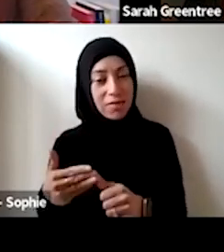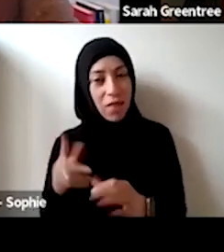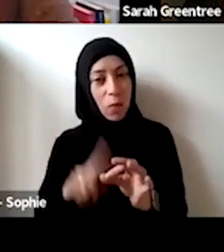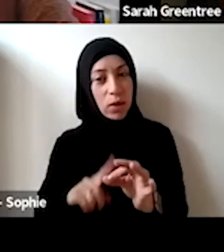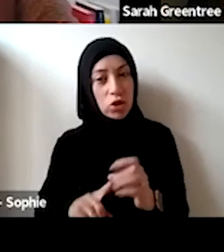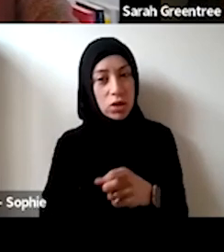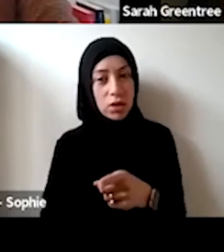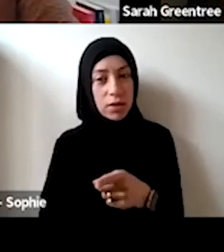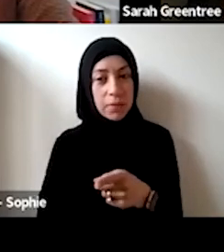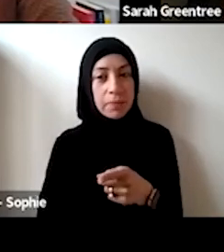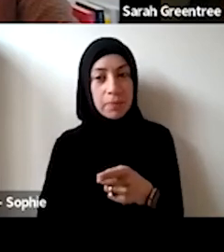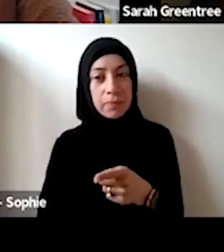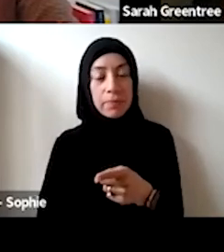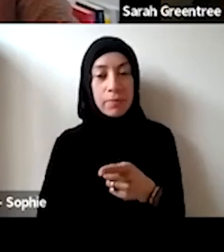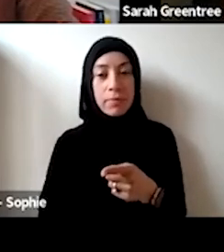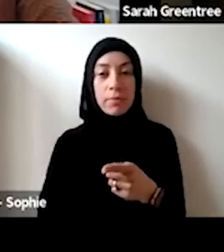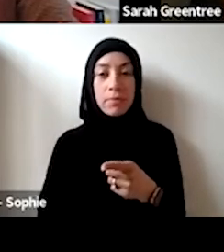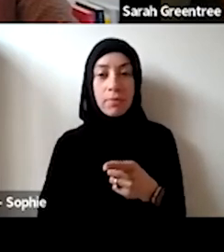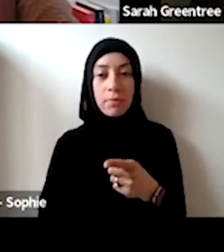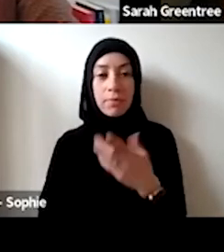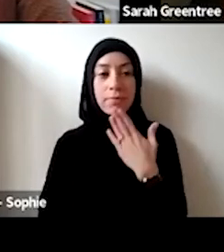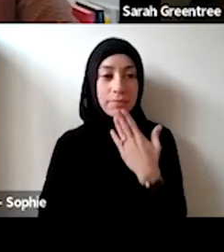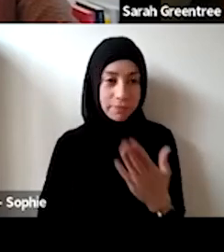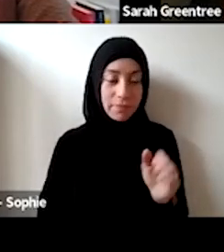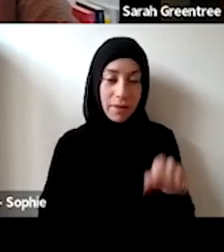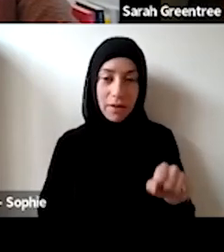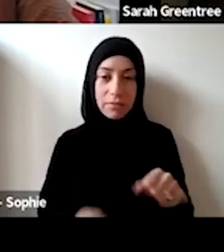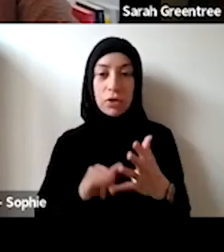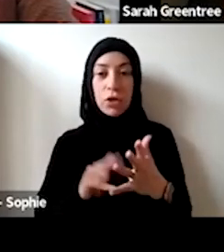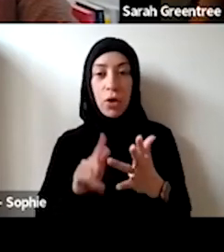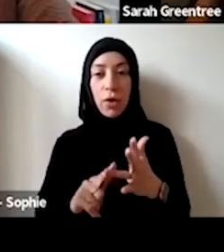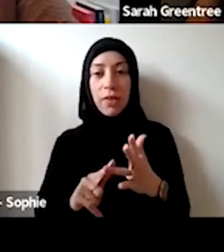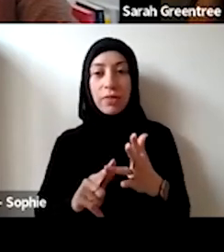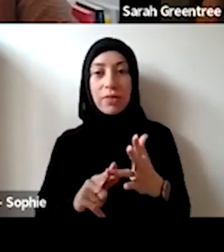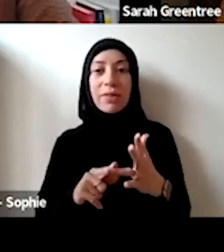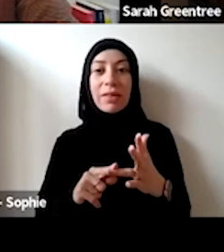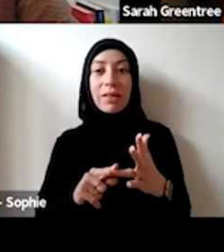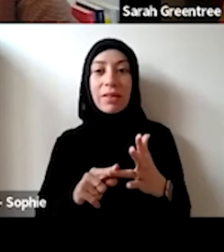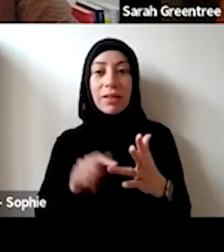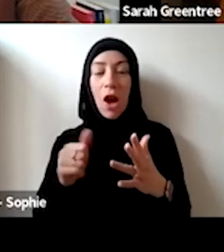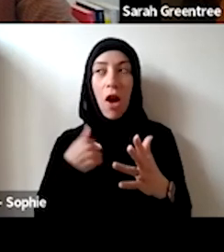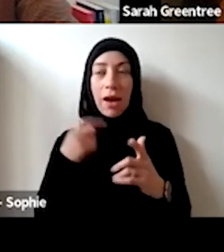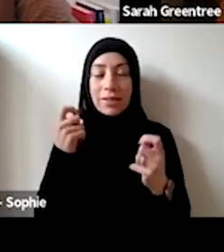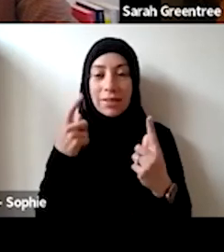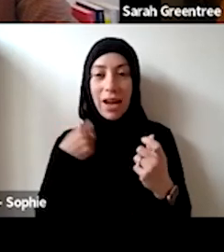you would like to address this one? So how thanks Nadia and definitely. This resonates really deeply with me and the team internally